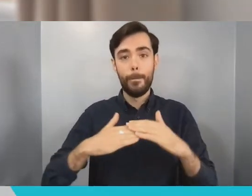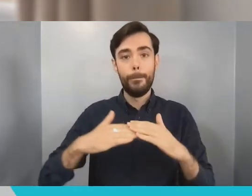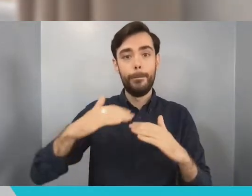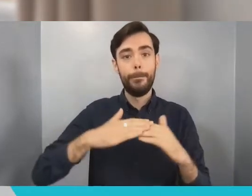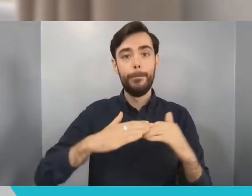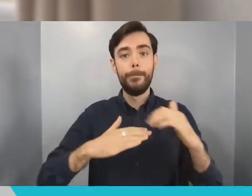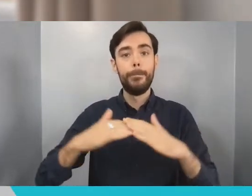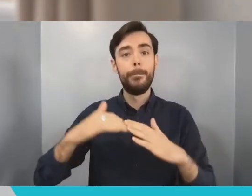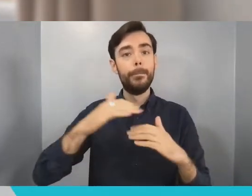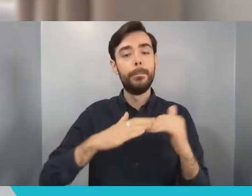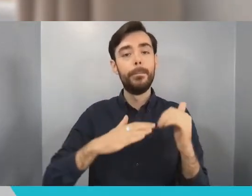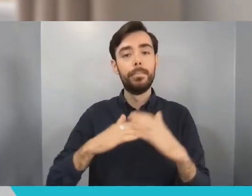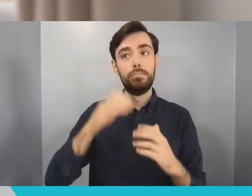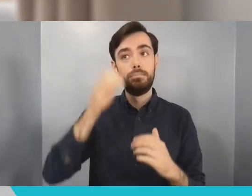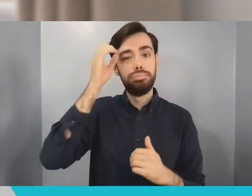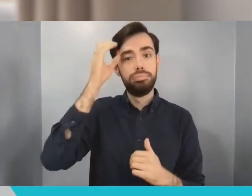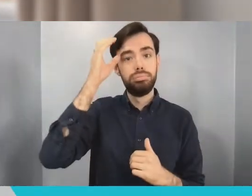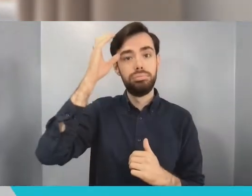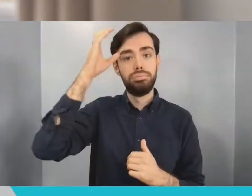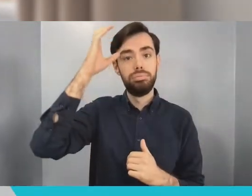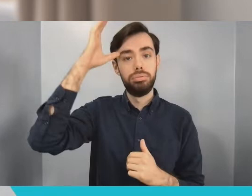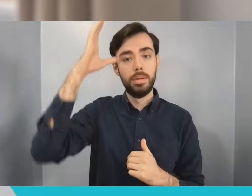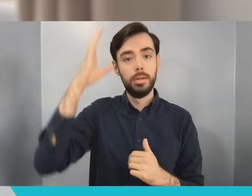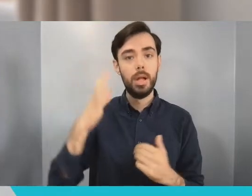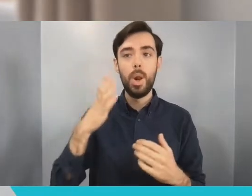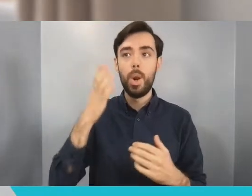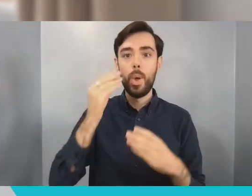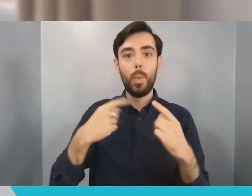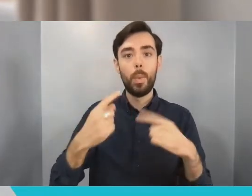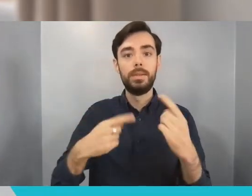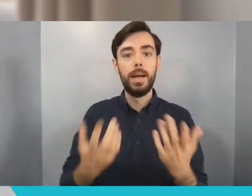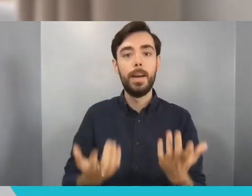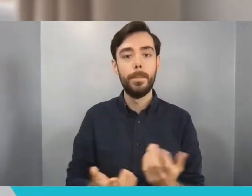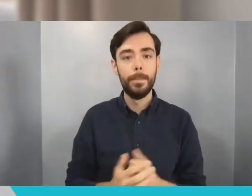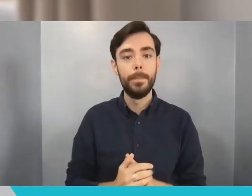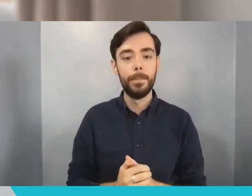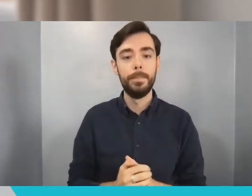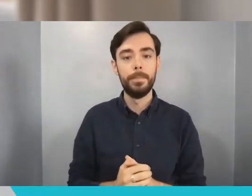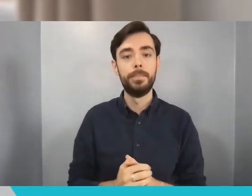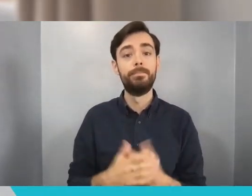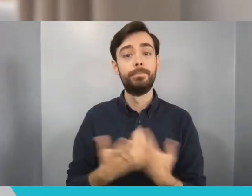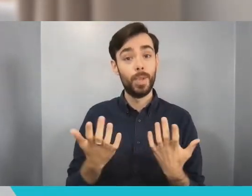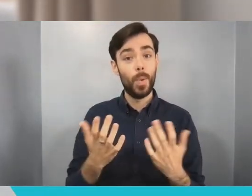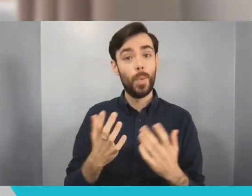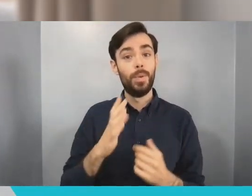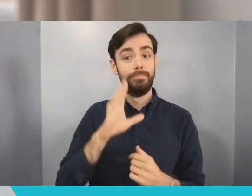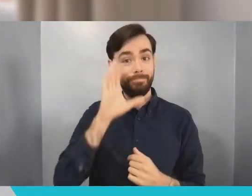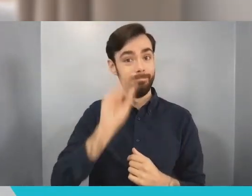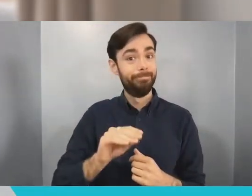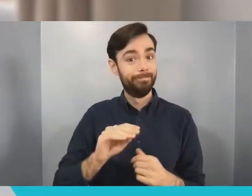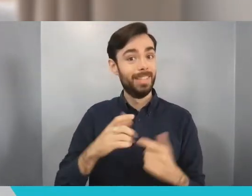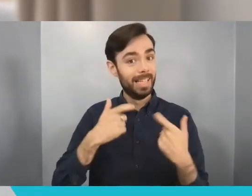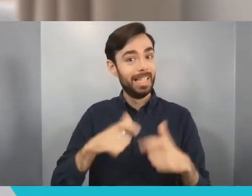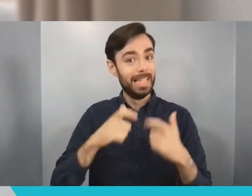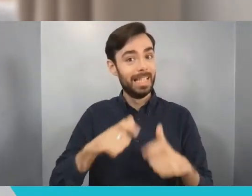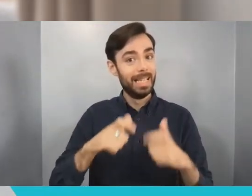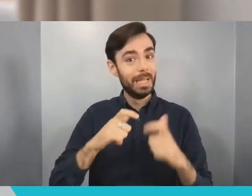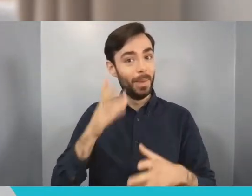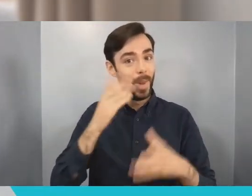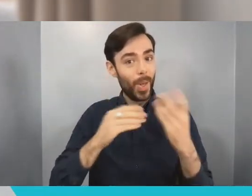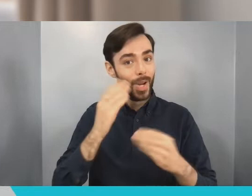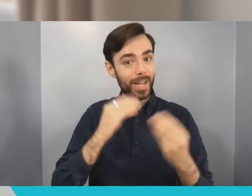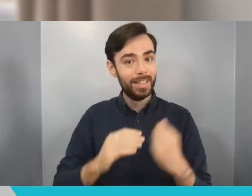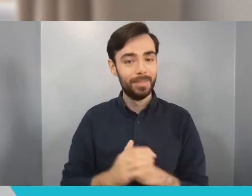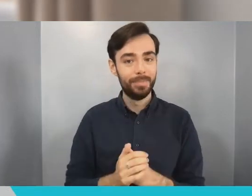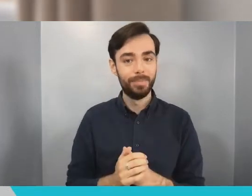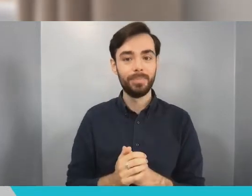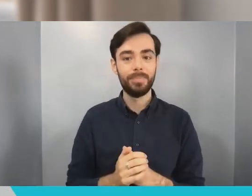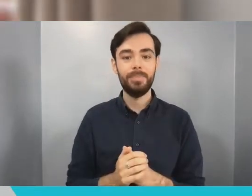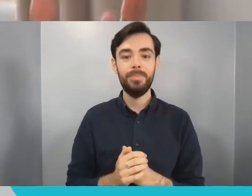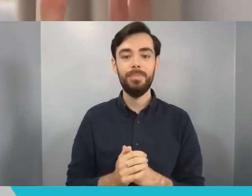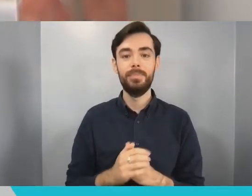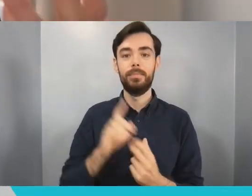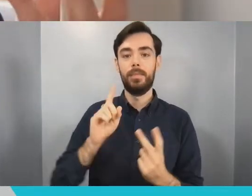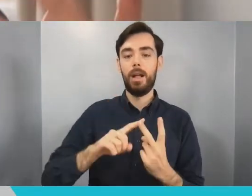what I've seen. So keep learning, keep discovering. The other thing I've picked up is, which maybe